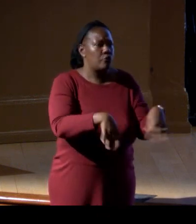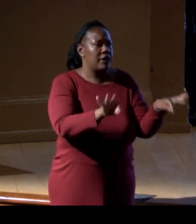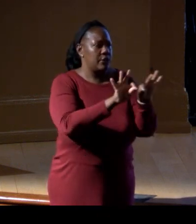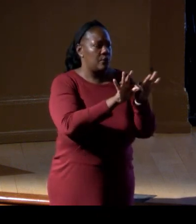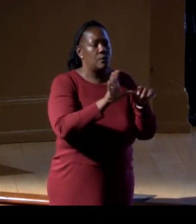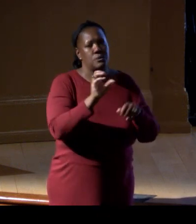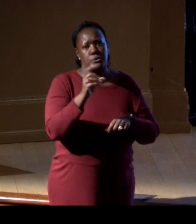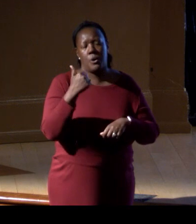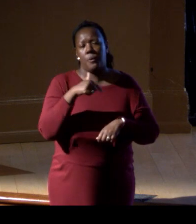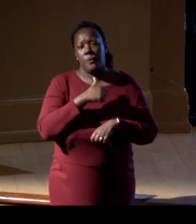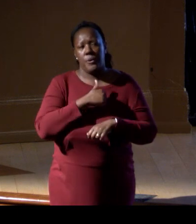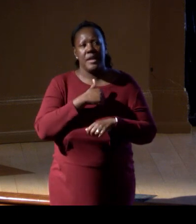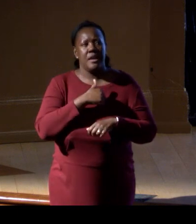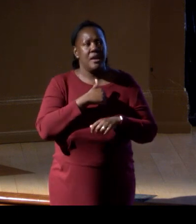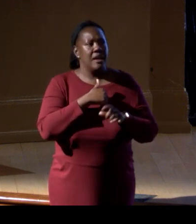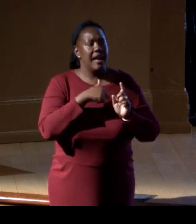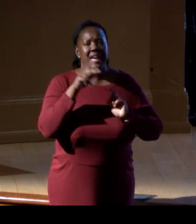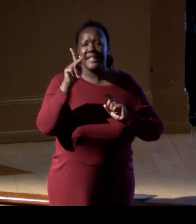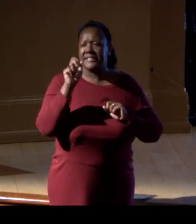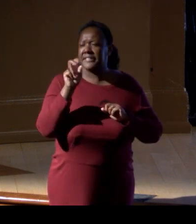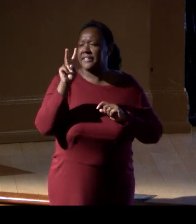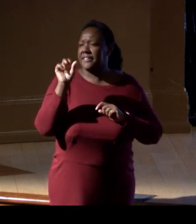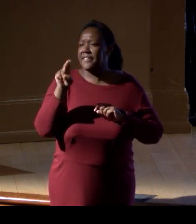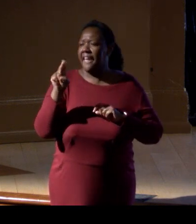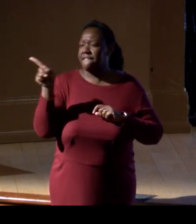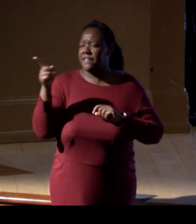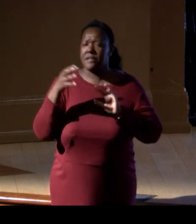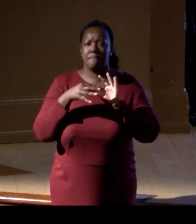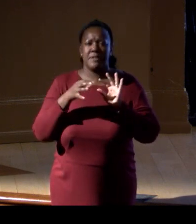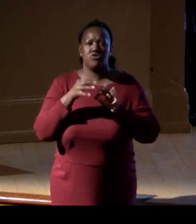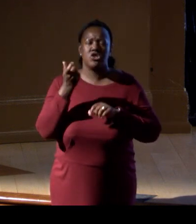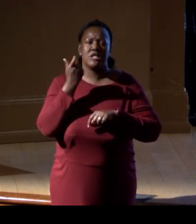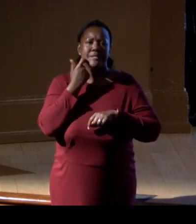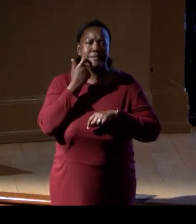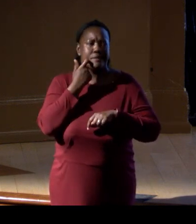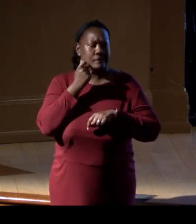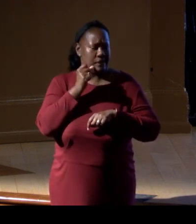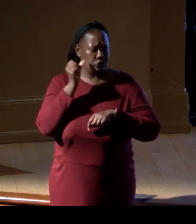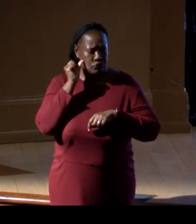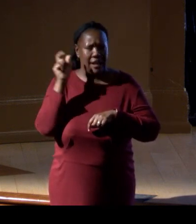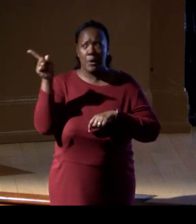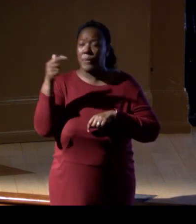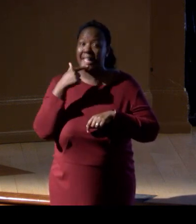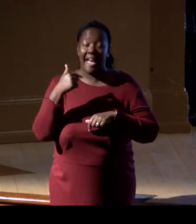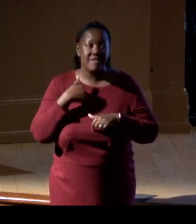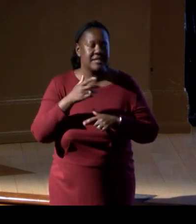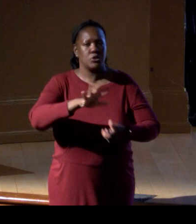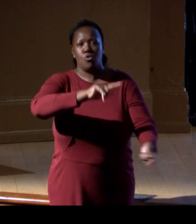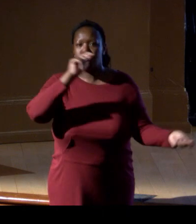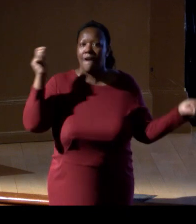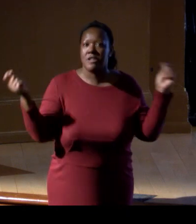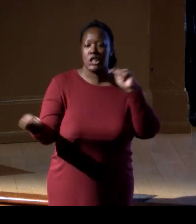as I think Kevan Yamahara said yesterday, this instrument revolution going on in in situ systems,